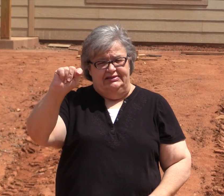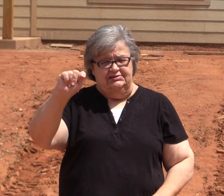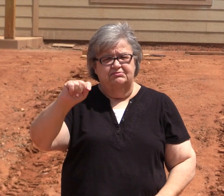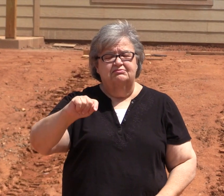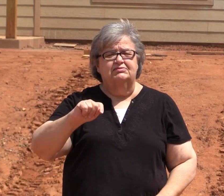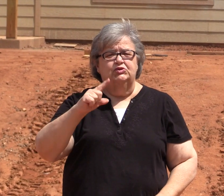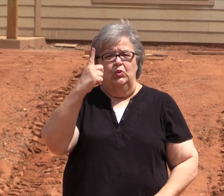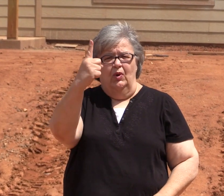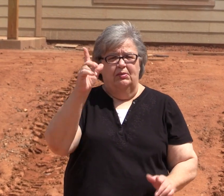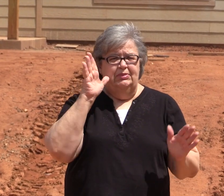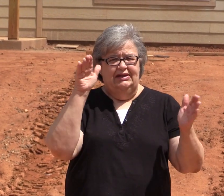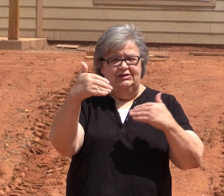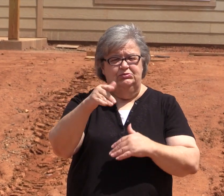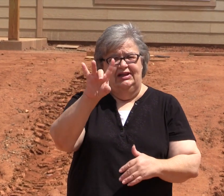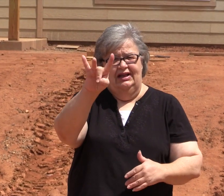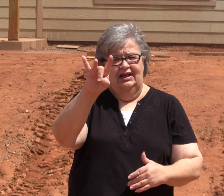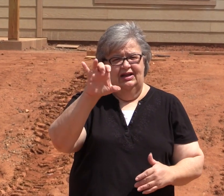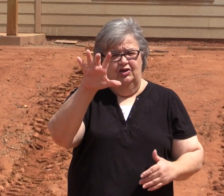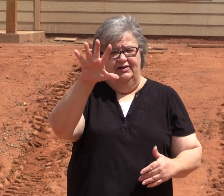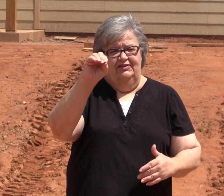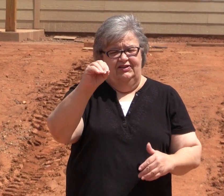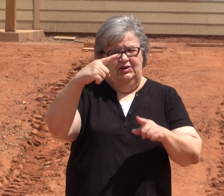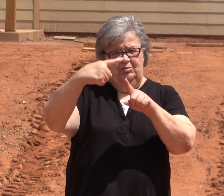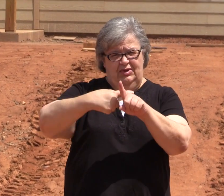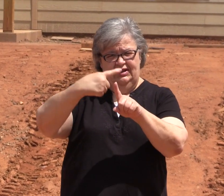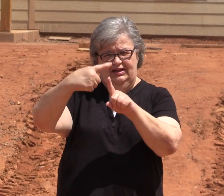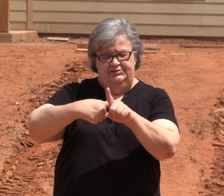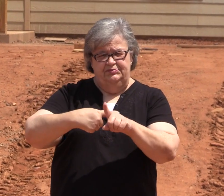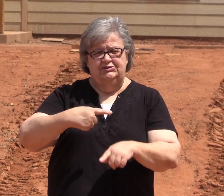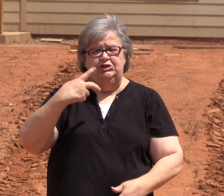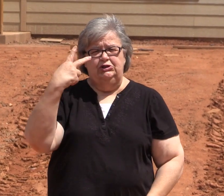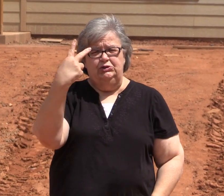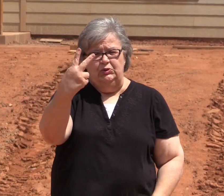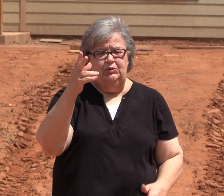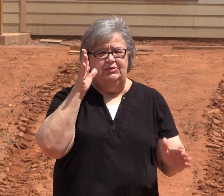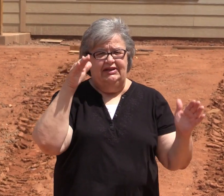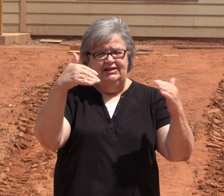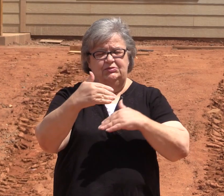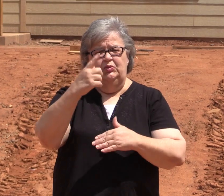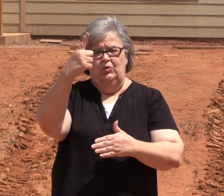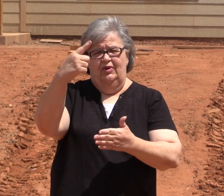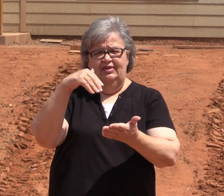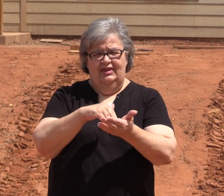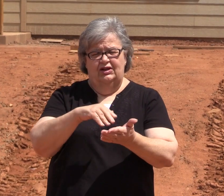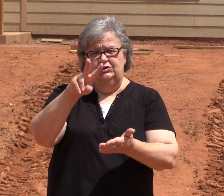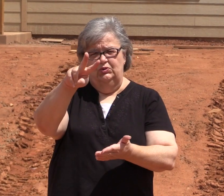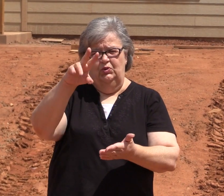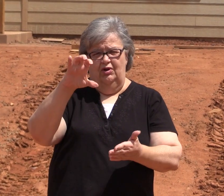One bedroom is $850 a month Two bedroom is $1,200 a month.